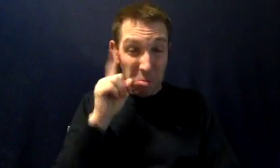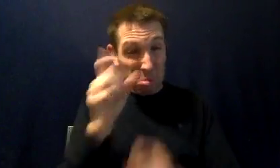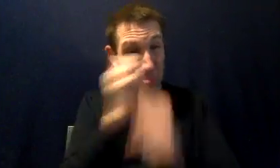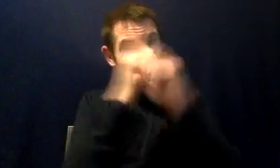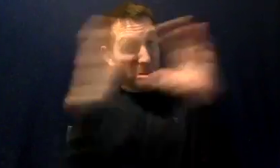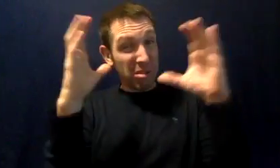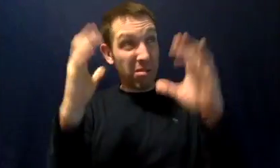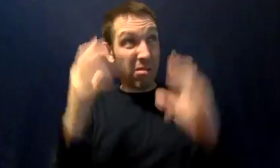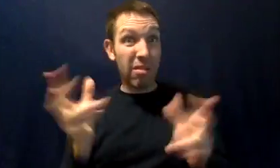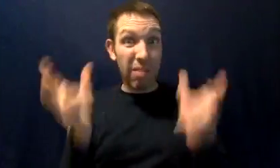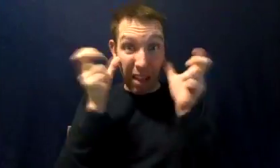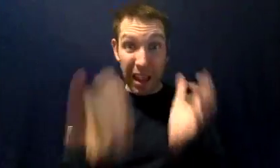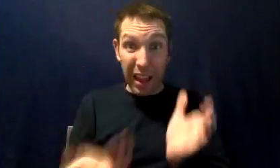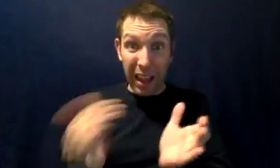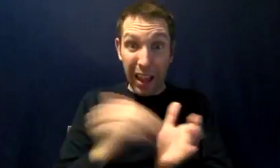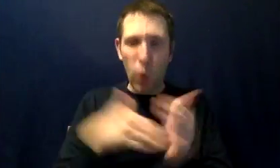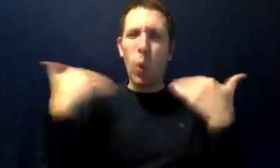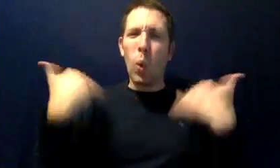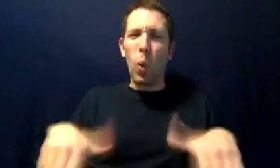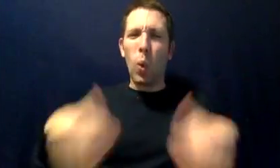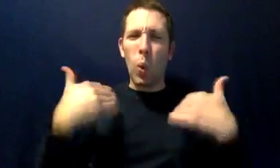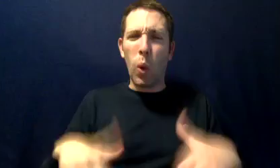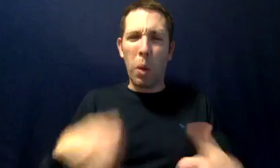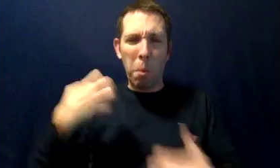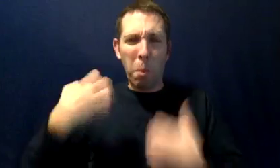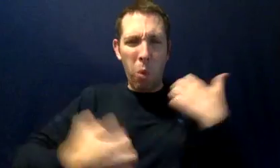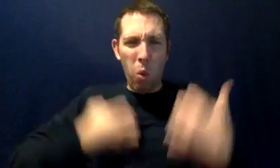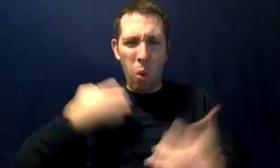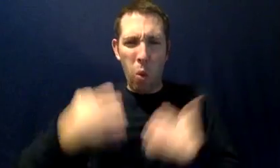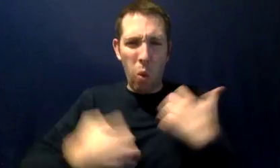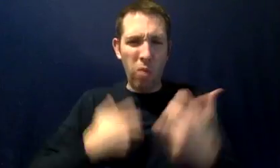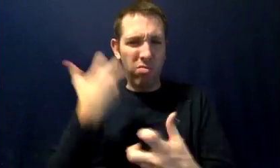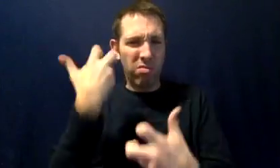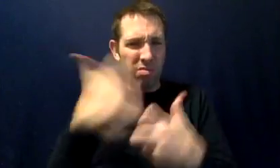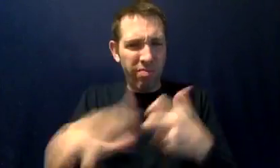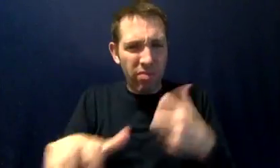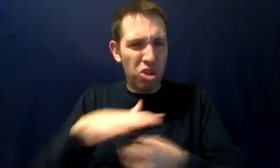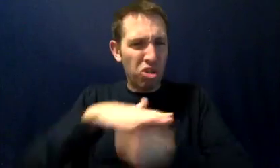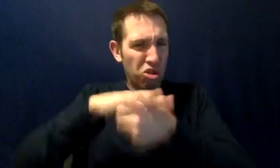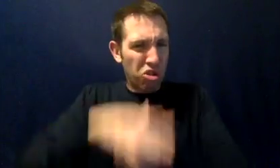Can you imagine if I could suddenly hear? That would be traumatic...